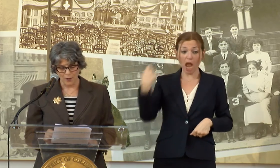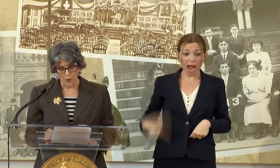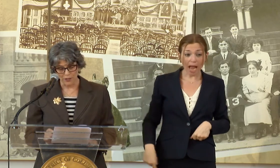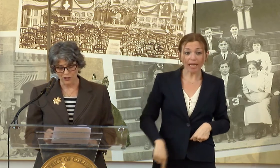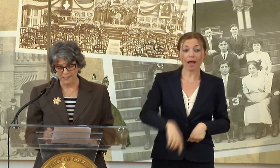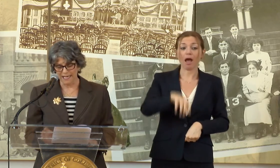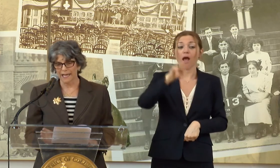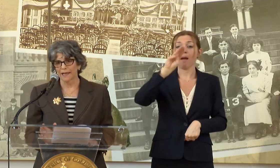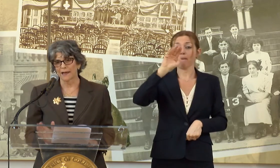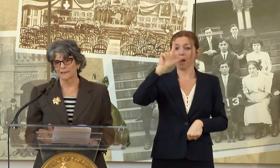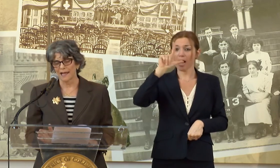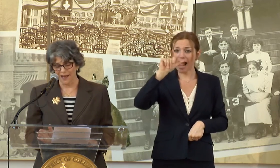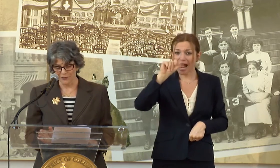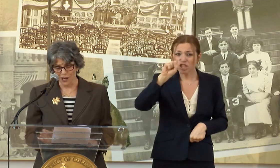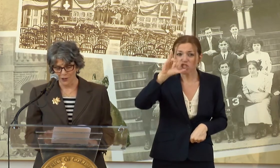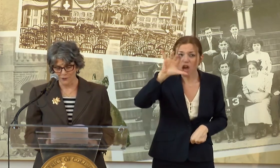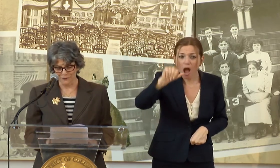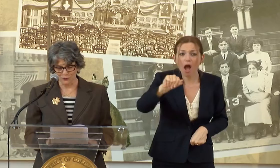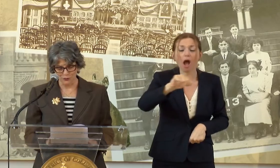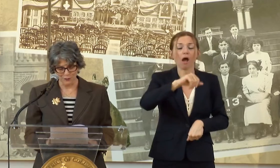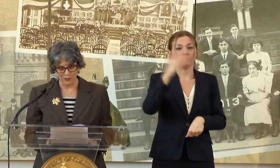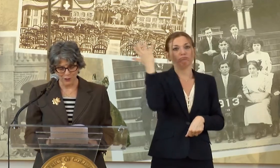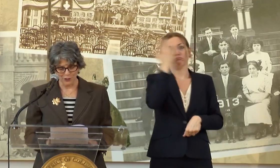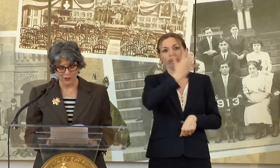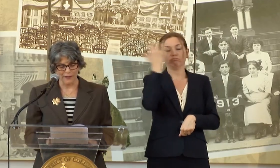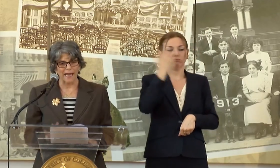I WANT TO JUST SAY AS I HAVE THE HONOR OF INTRODUCING HER THAT